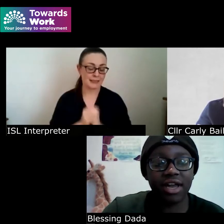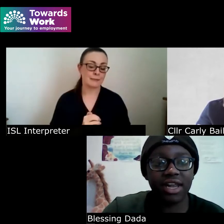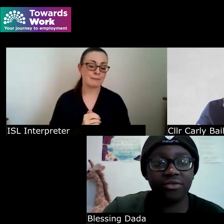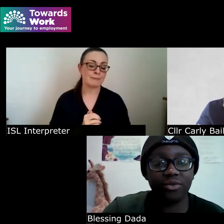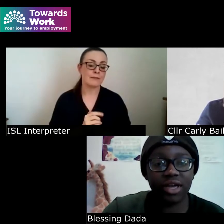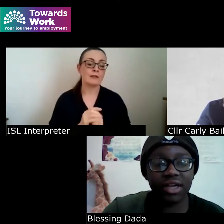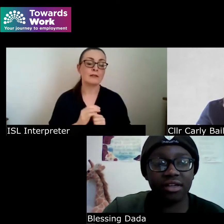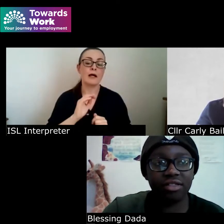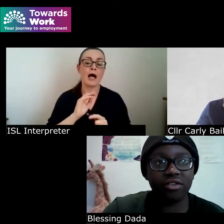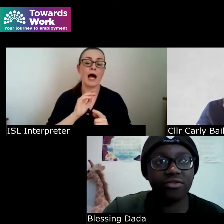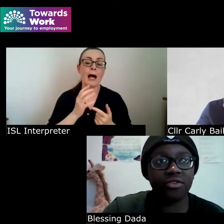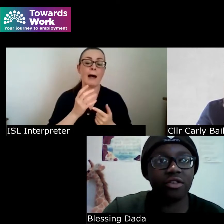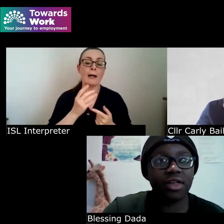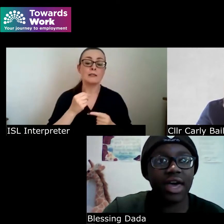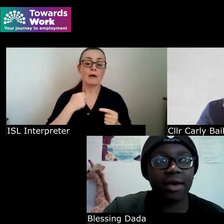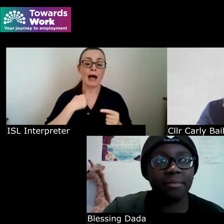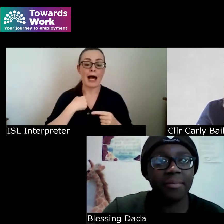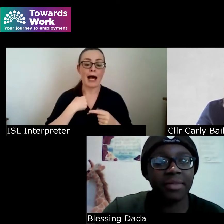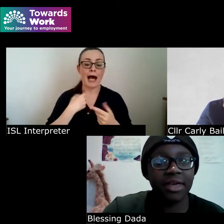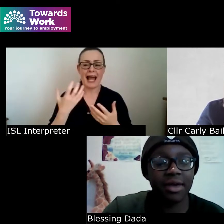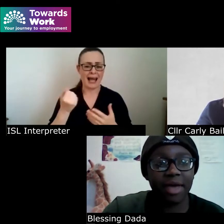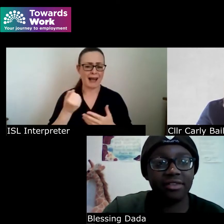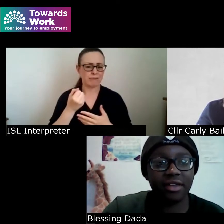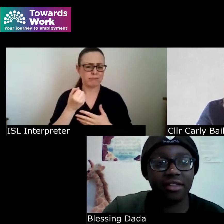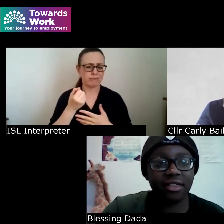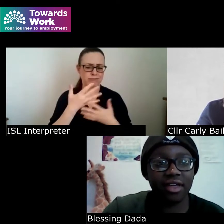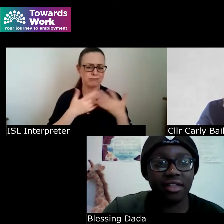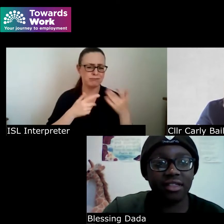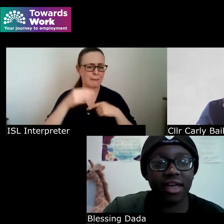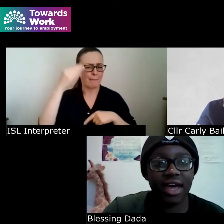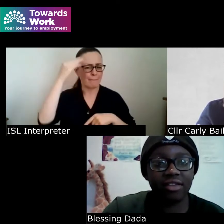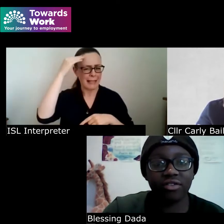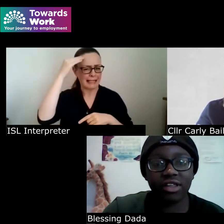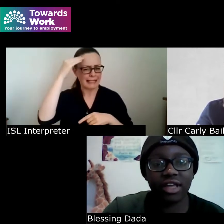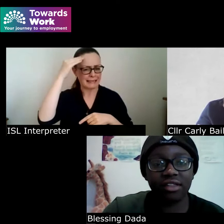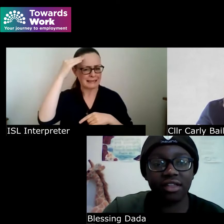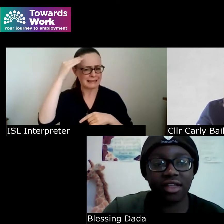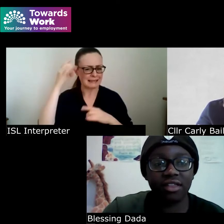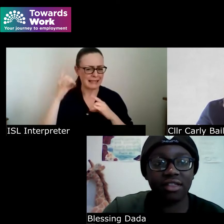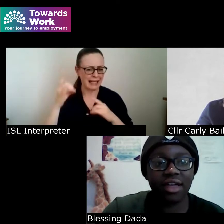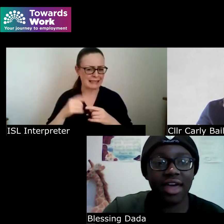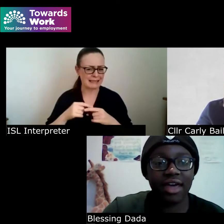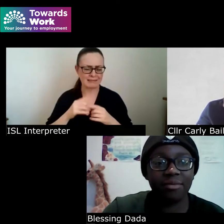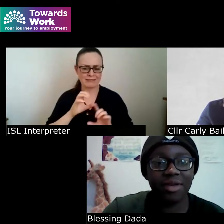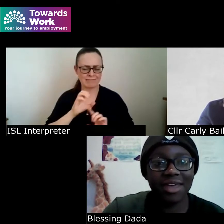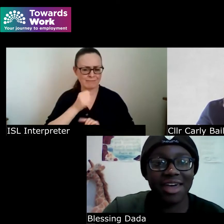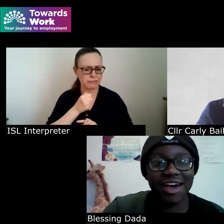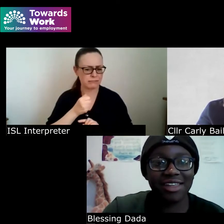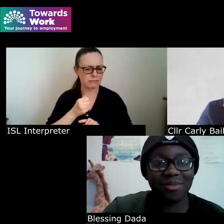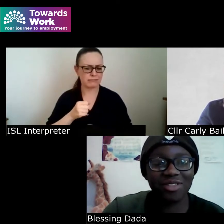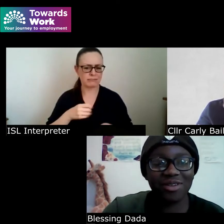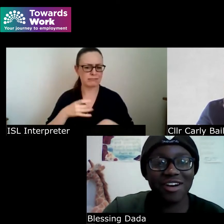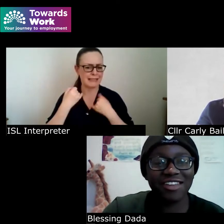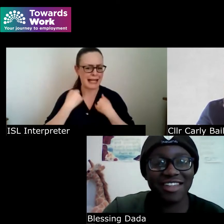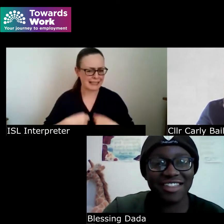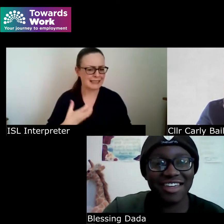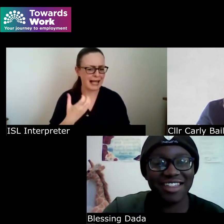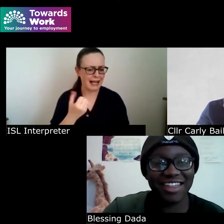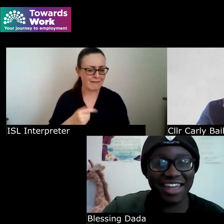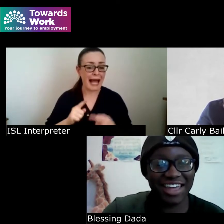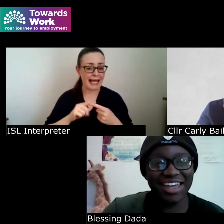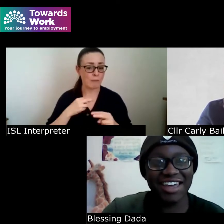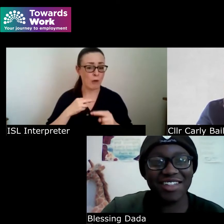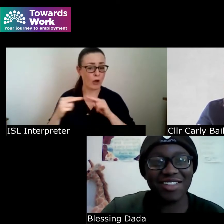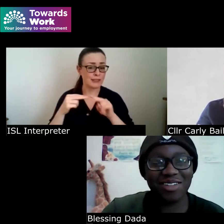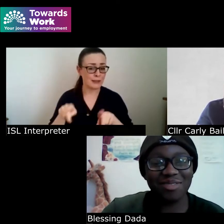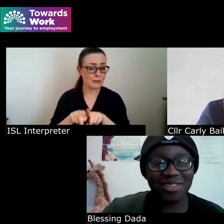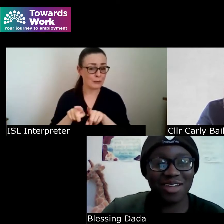live with several um mental illnesses and chronic illnesses and I'm also autistics so I suppose I